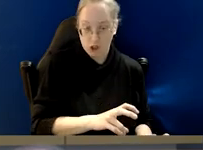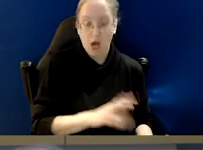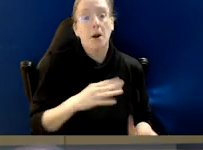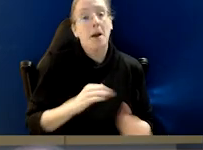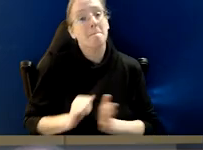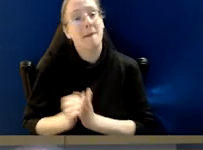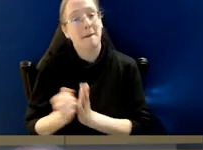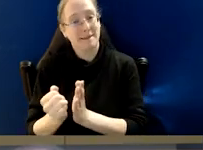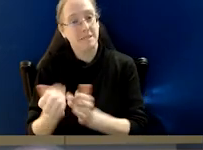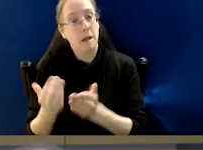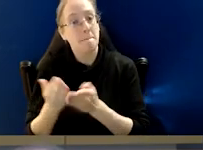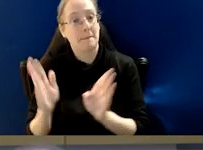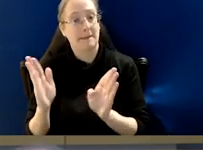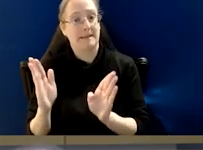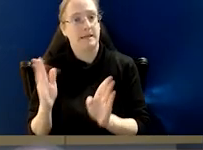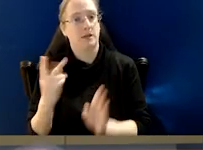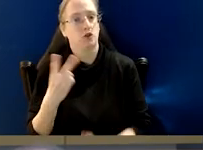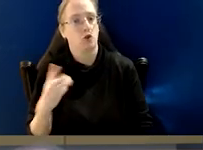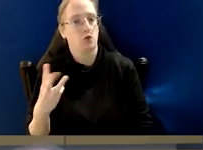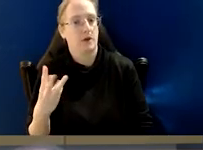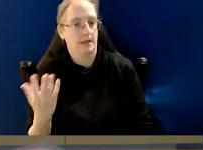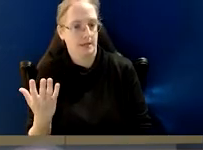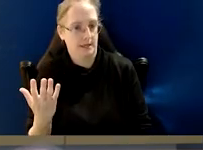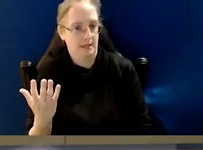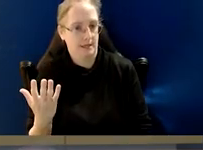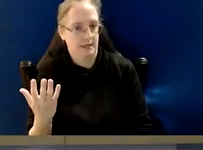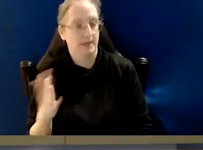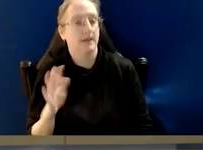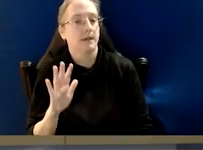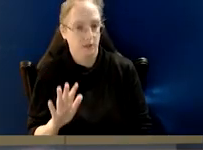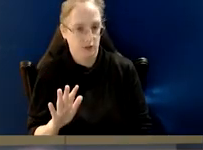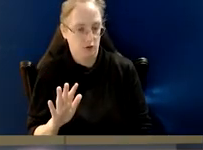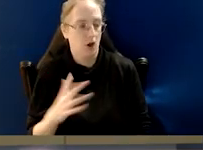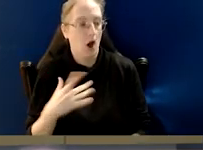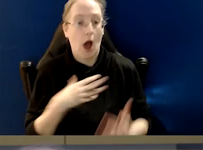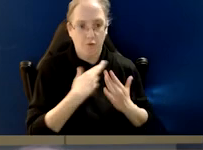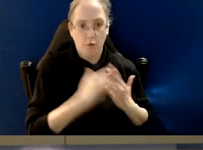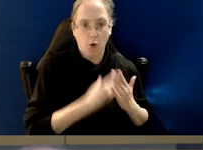So I don't do public hearings in my role, but I have a discretion as to what I report on publicly.